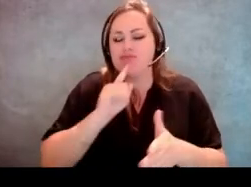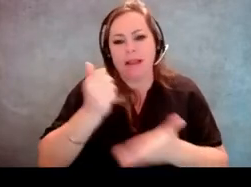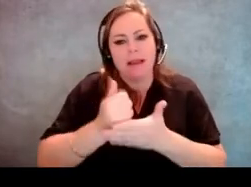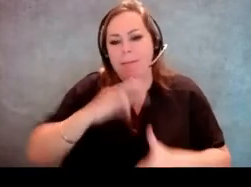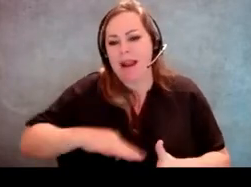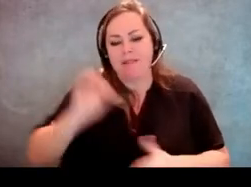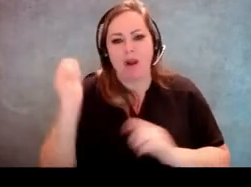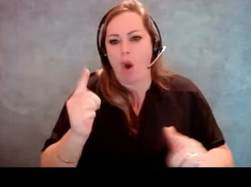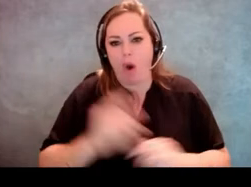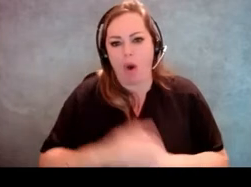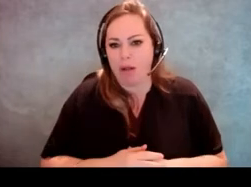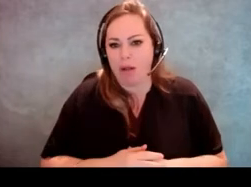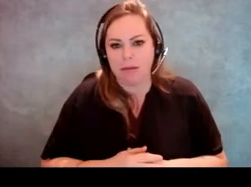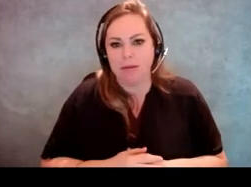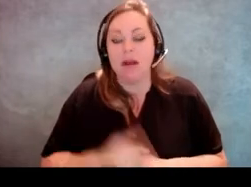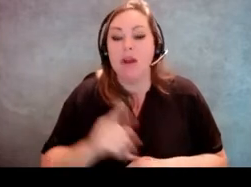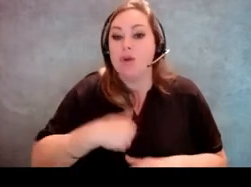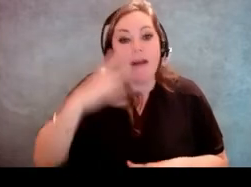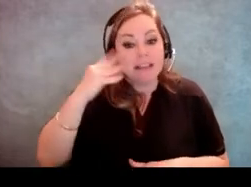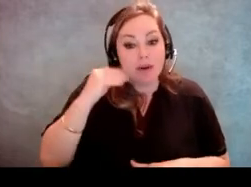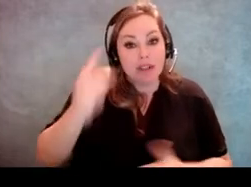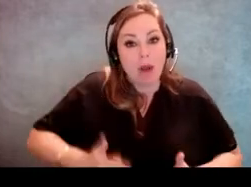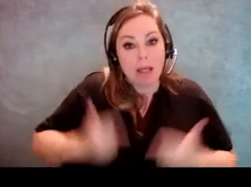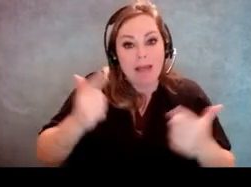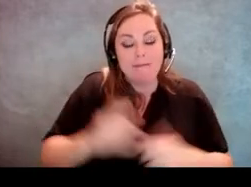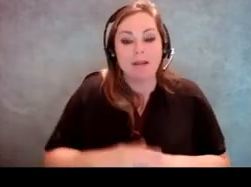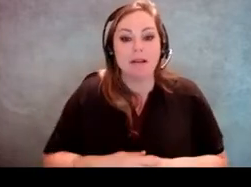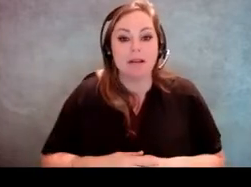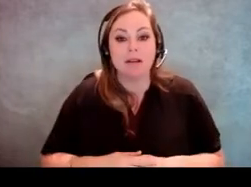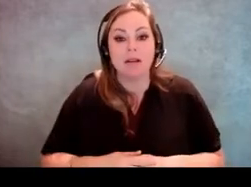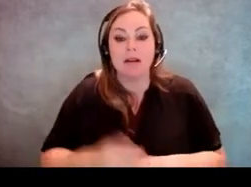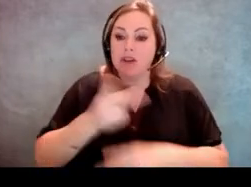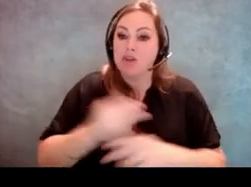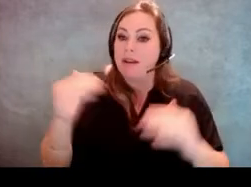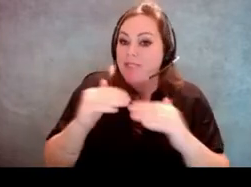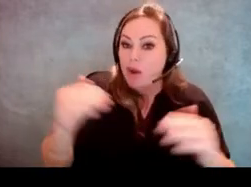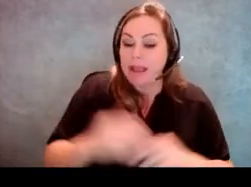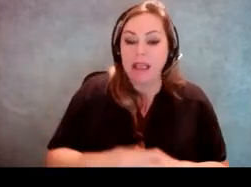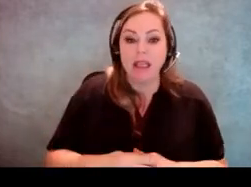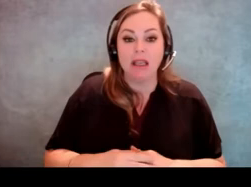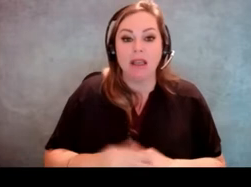has an experience in their life where, you know, just being treated fairly and with worth,